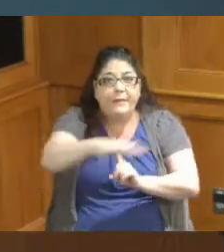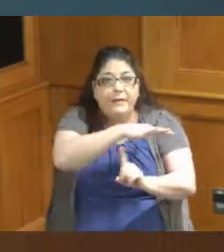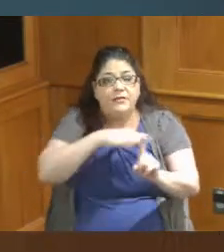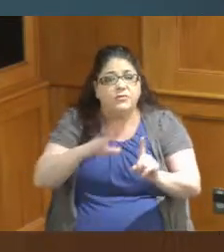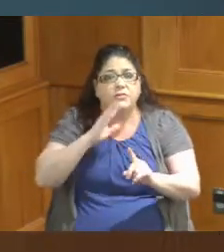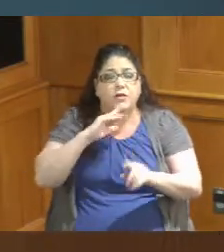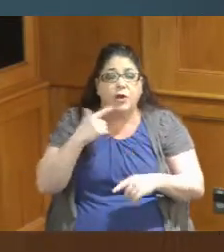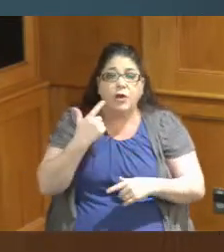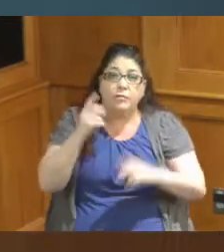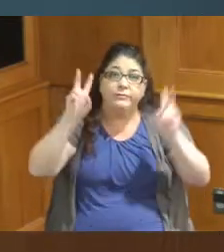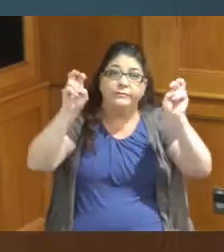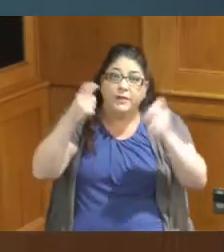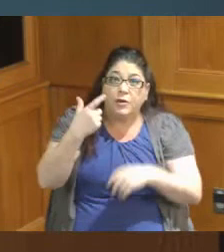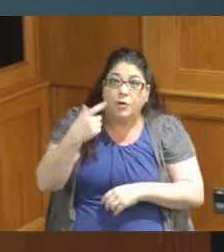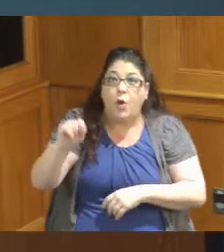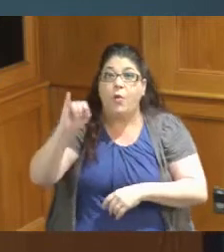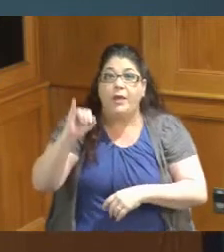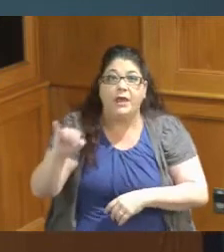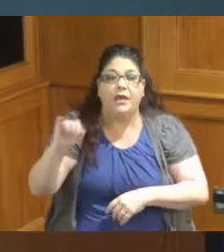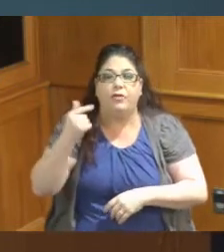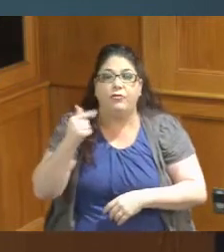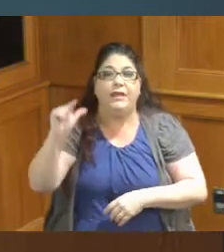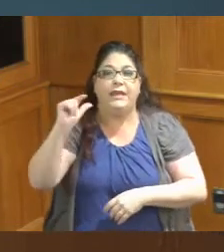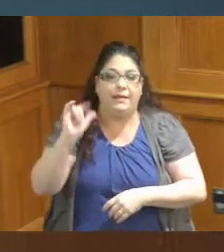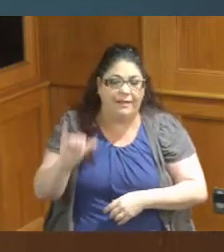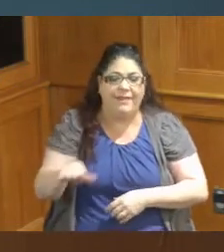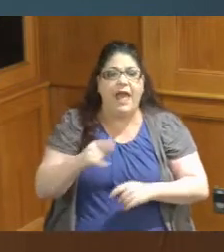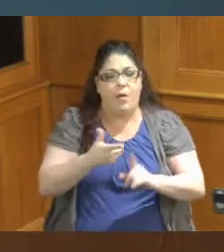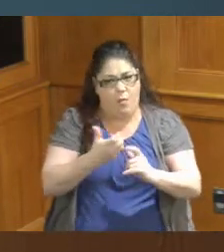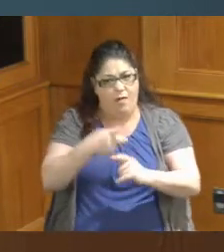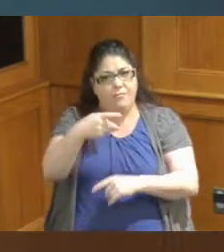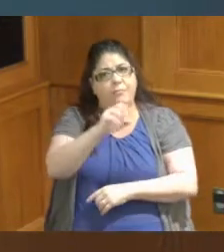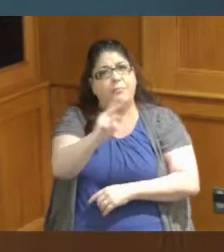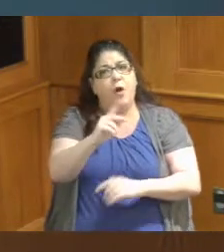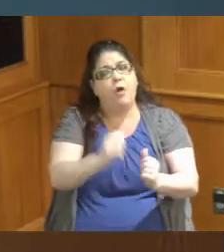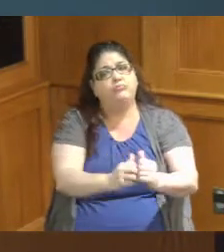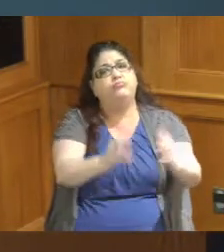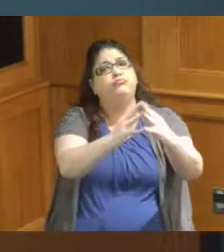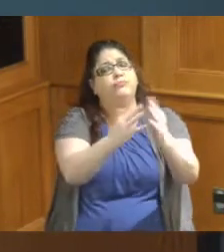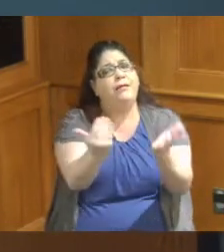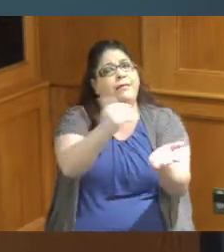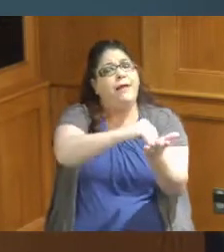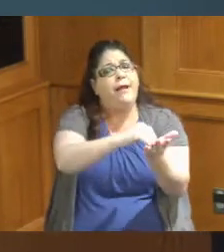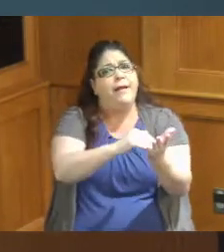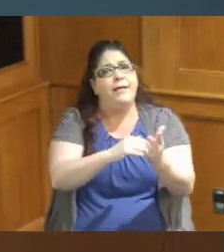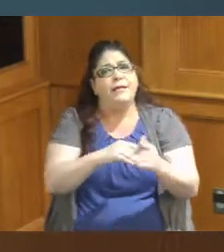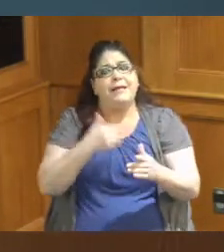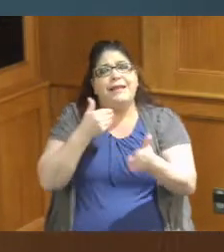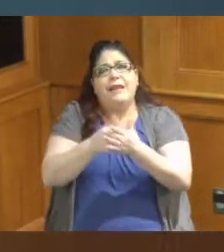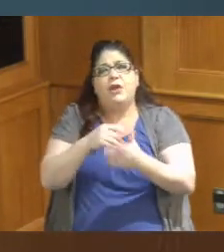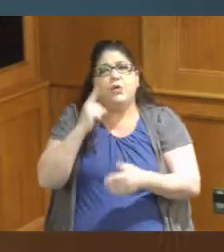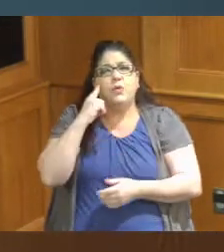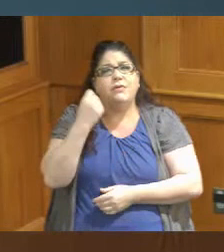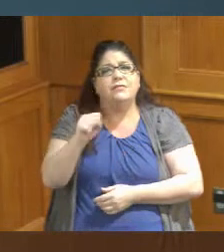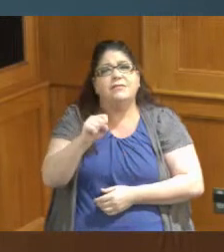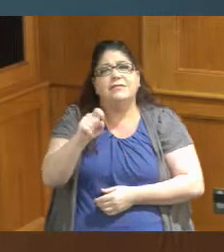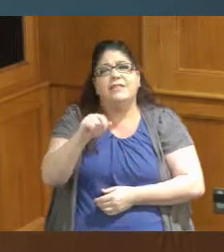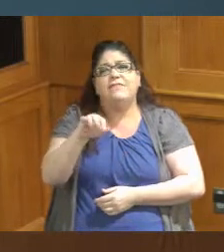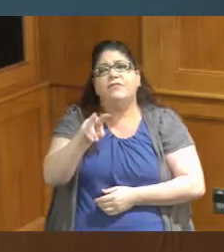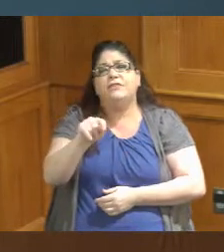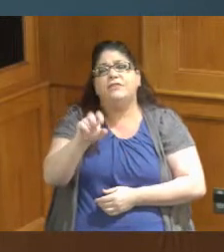they are looking to revitalize their park in Deer Park and it's around Silverton goes to Blue Ash